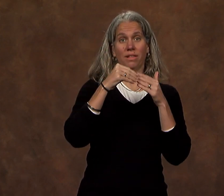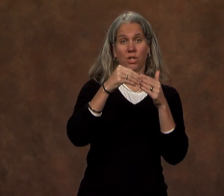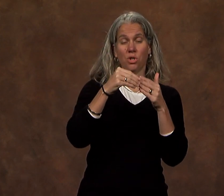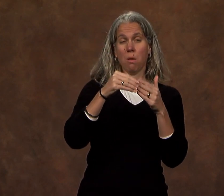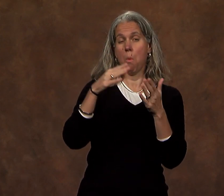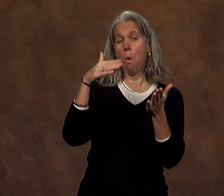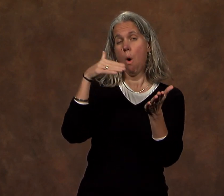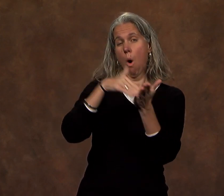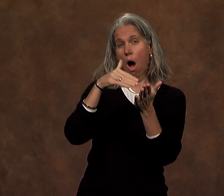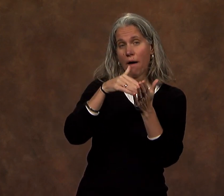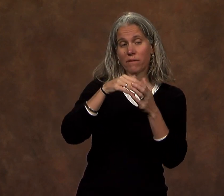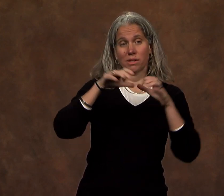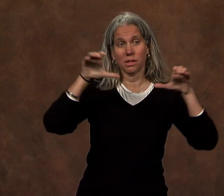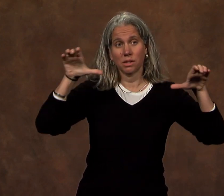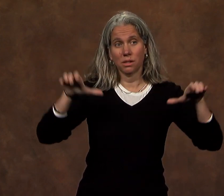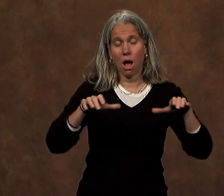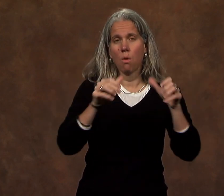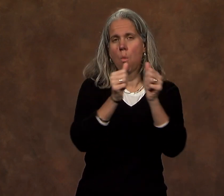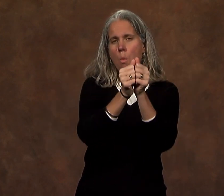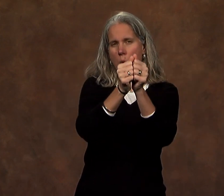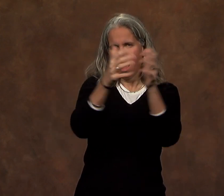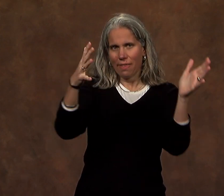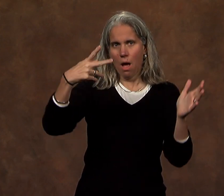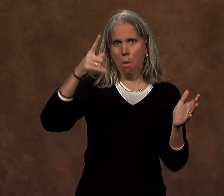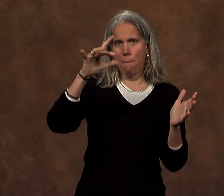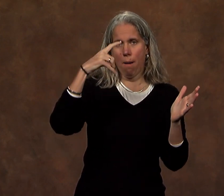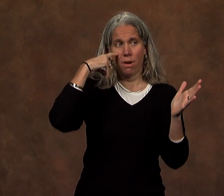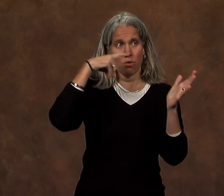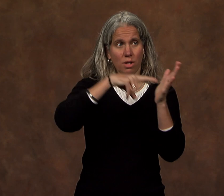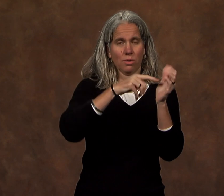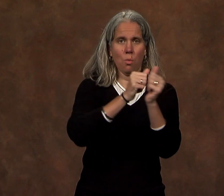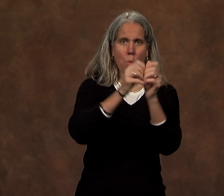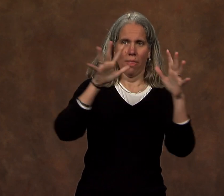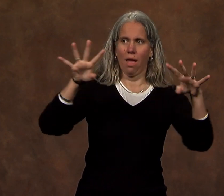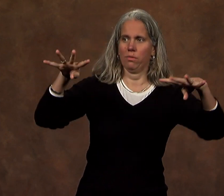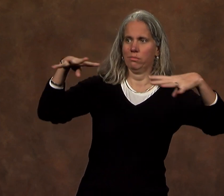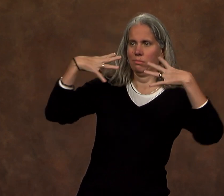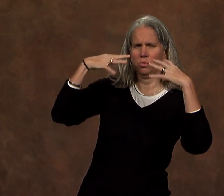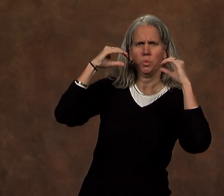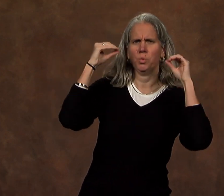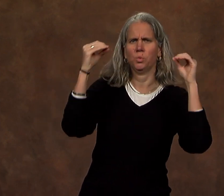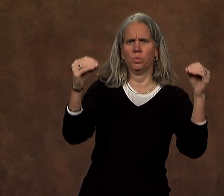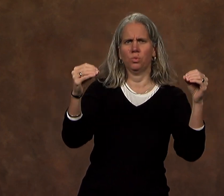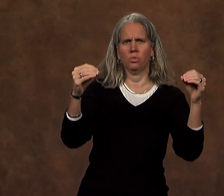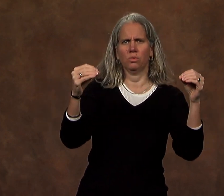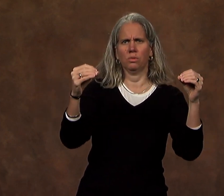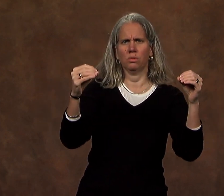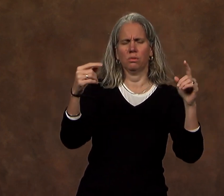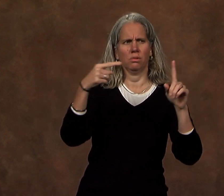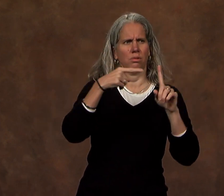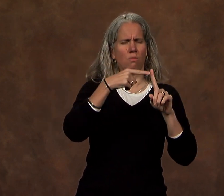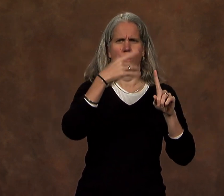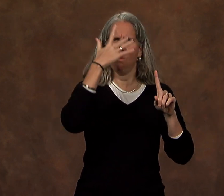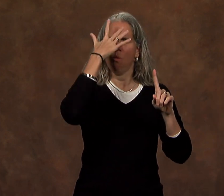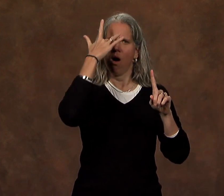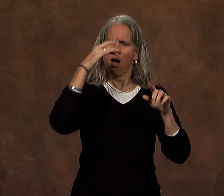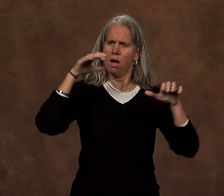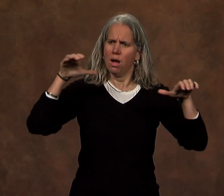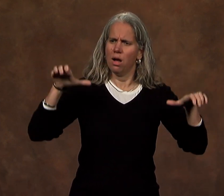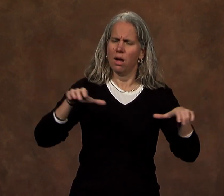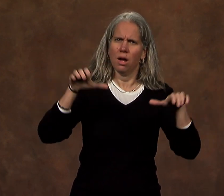without any kind of public recognition.